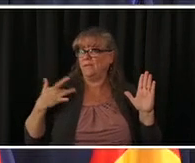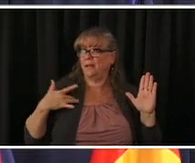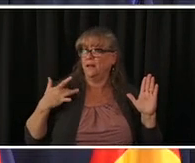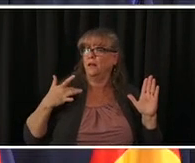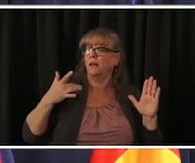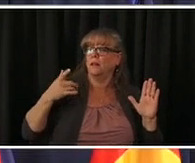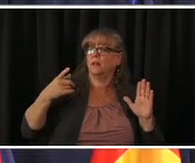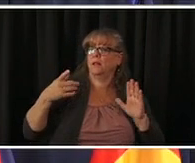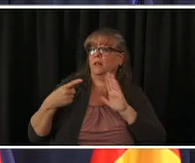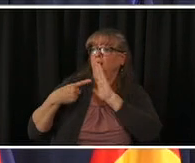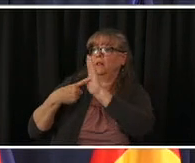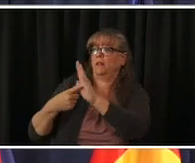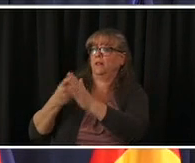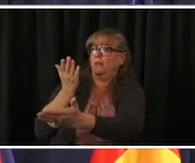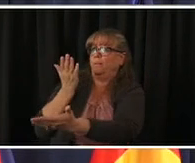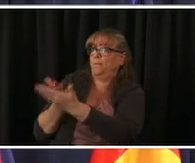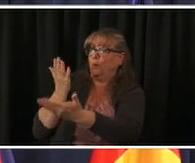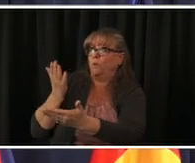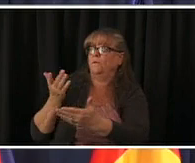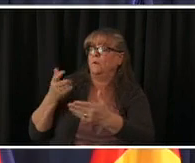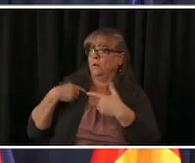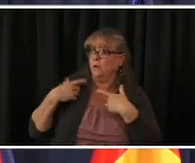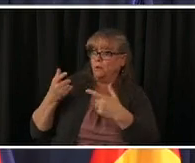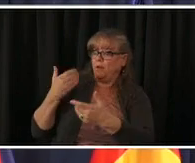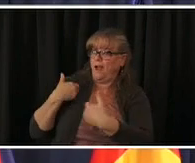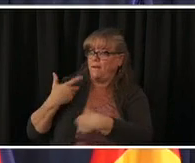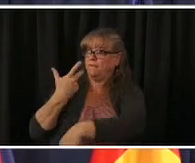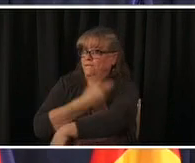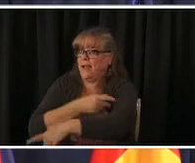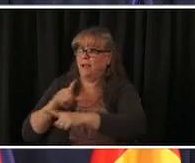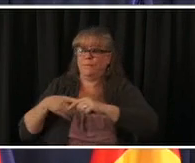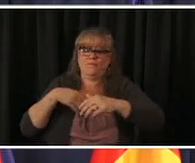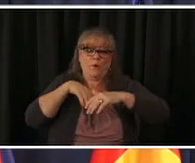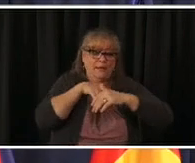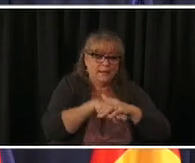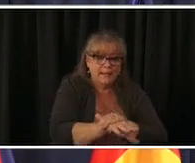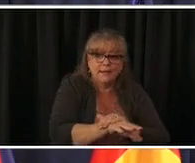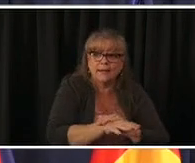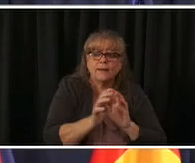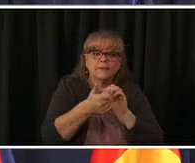a concert venue or a sporting event whether that be a wristband or a vaccination card or a